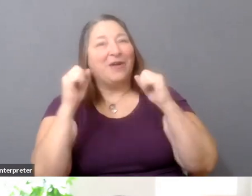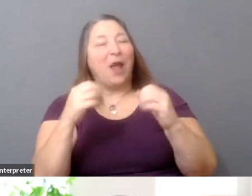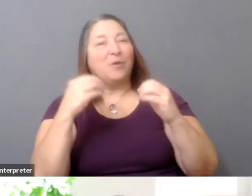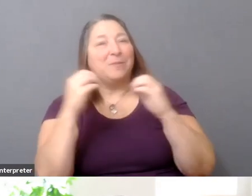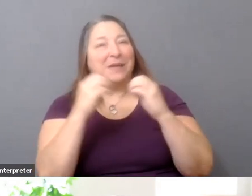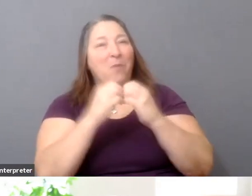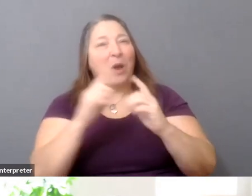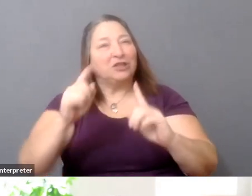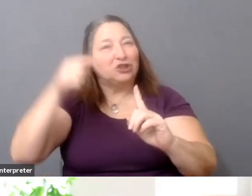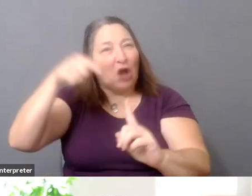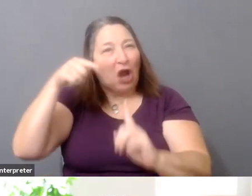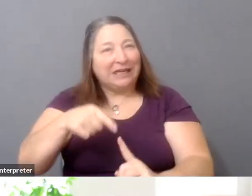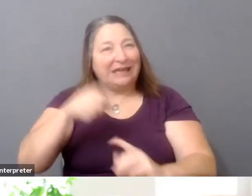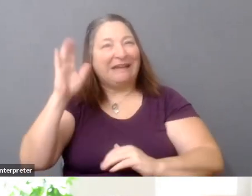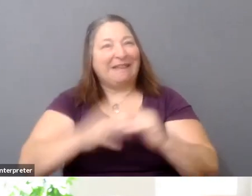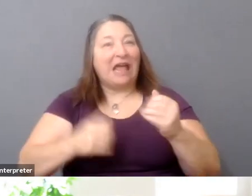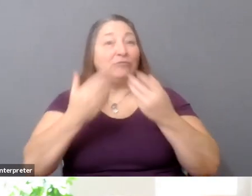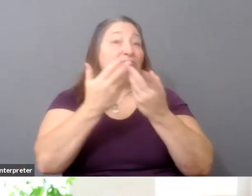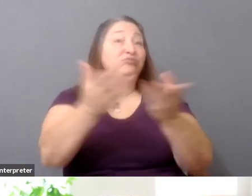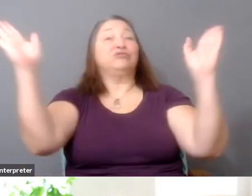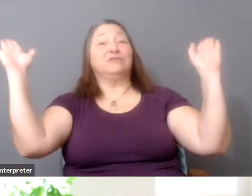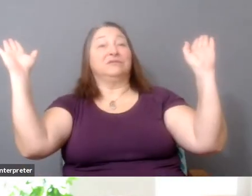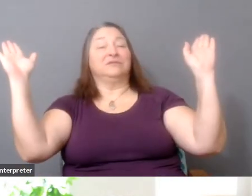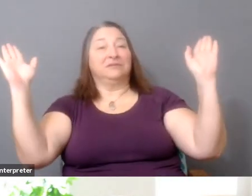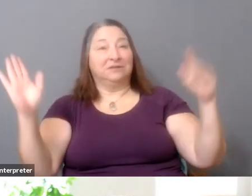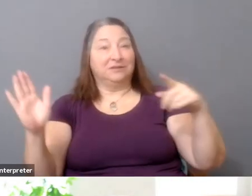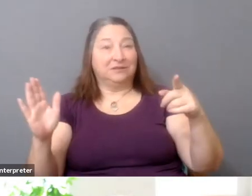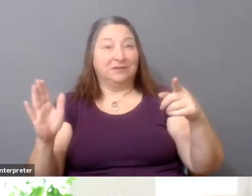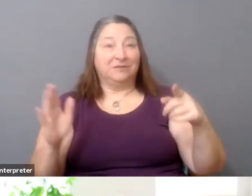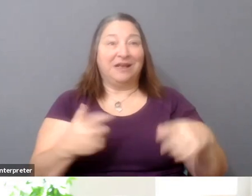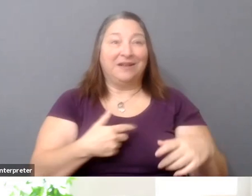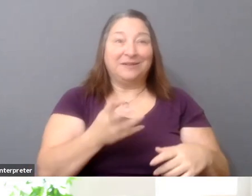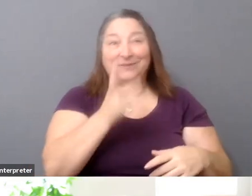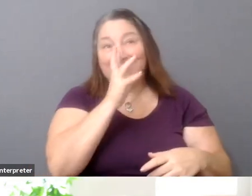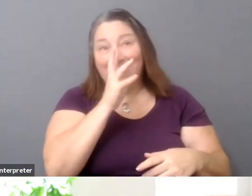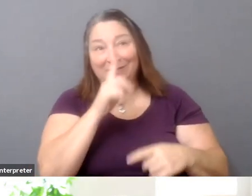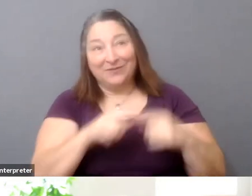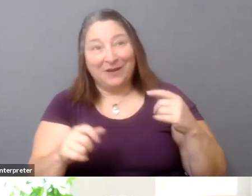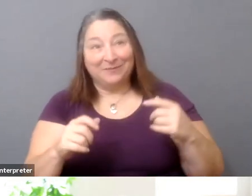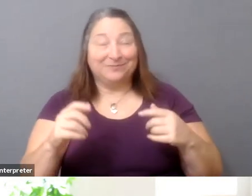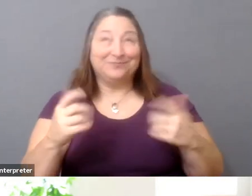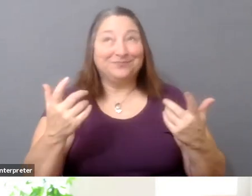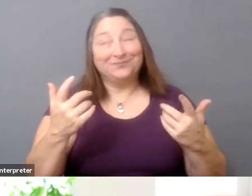this is me talking somewhat out of naive turn and putting unrealistic ideas out in the world,